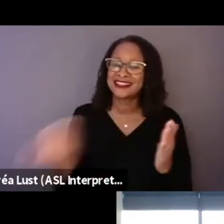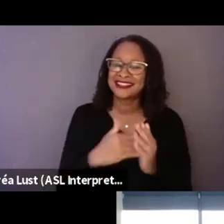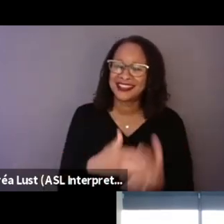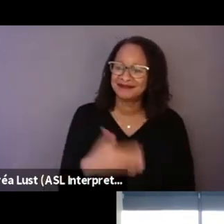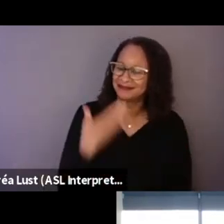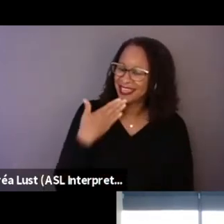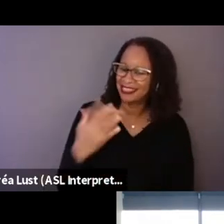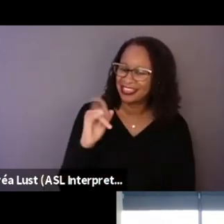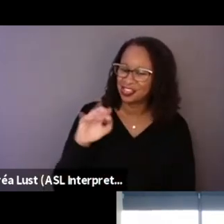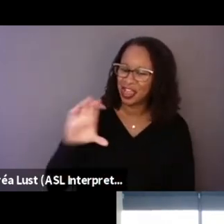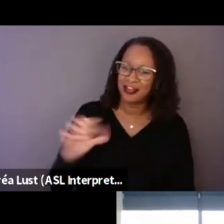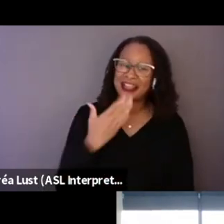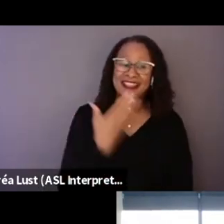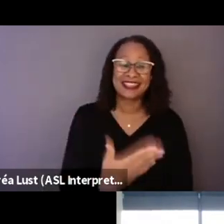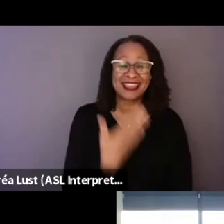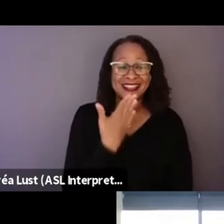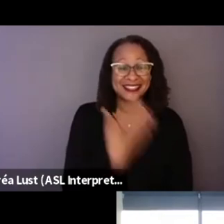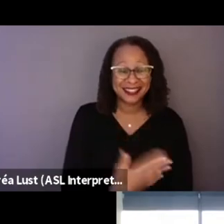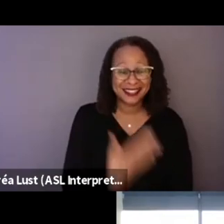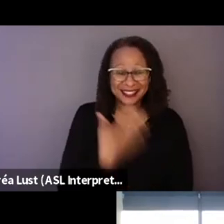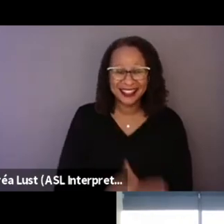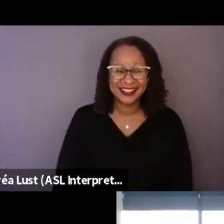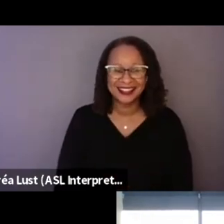Thank you. Thanks Eric. Thank you for watching.